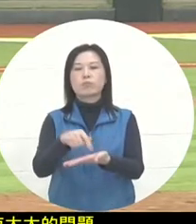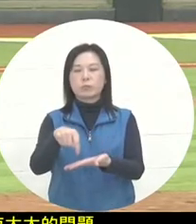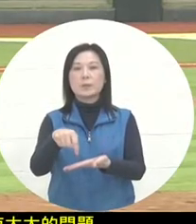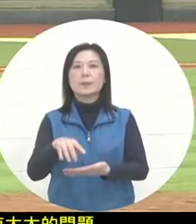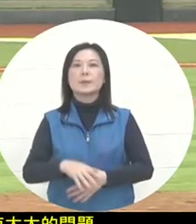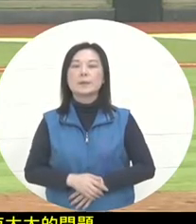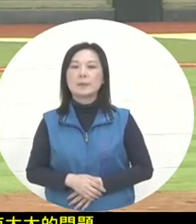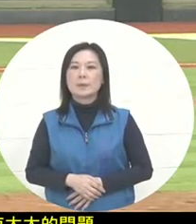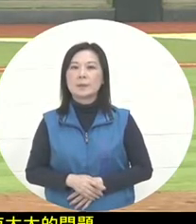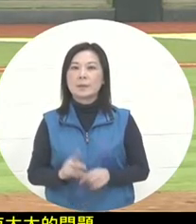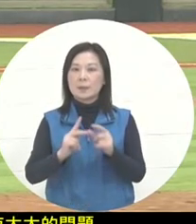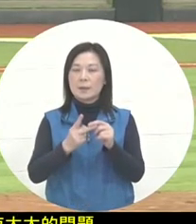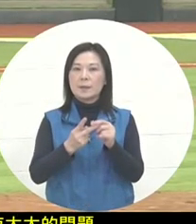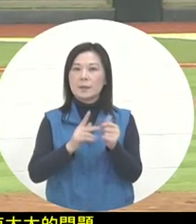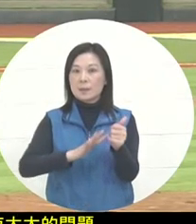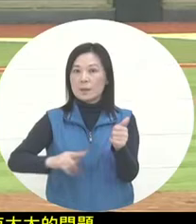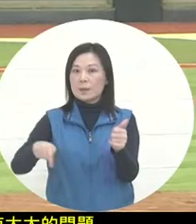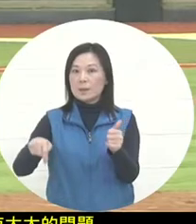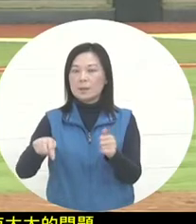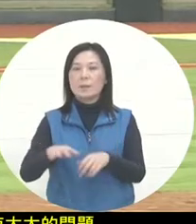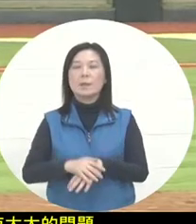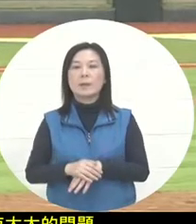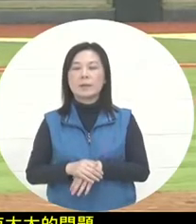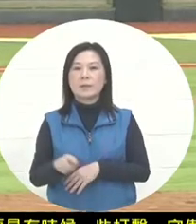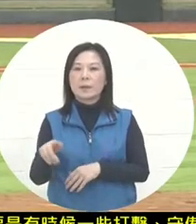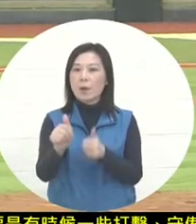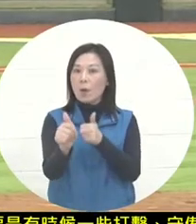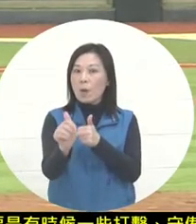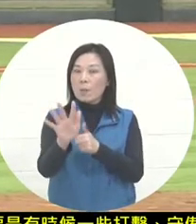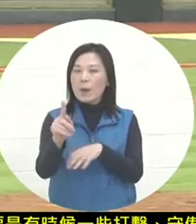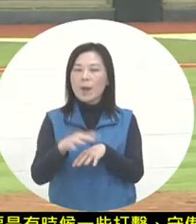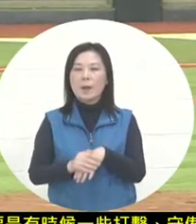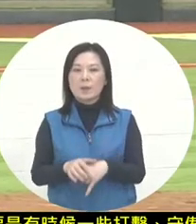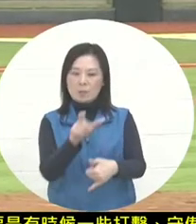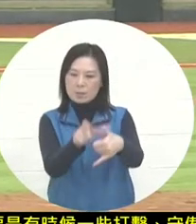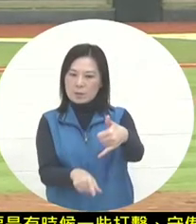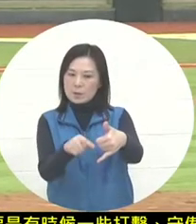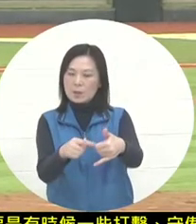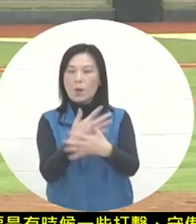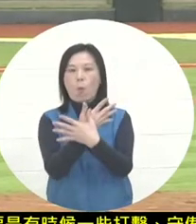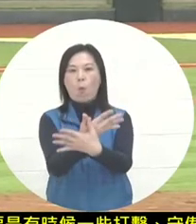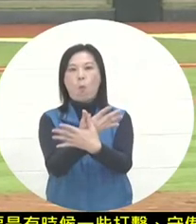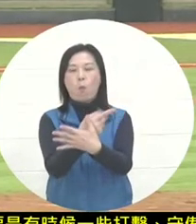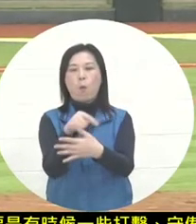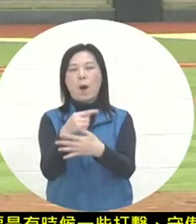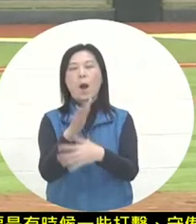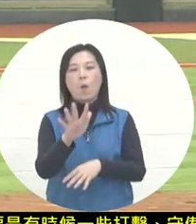are also related. Well, maybe some competitions have an individual award,